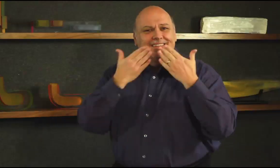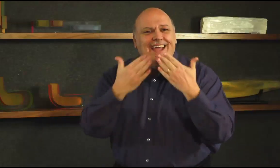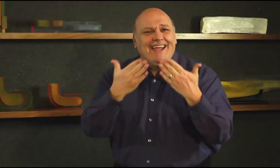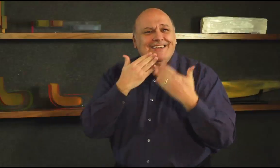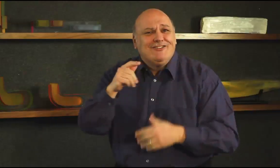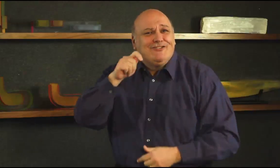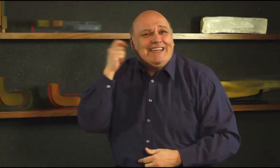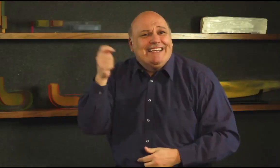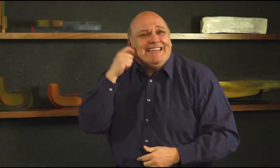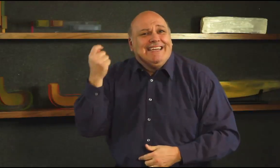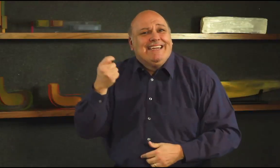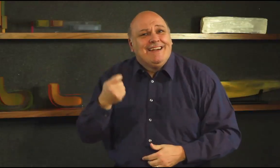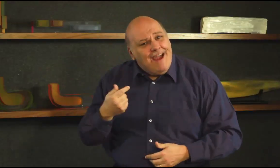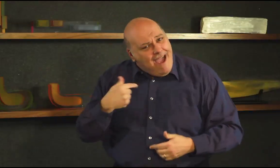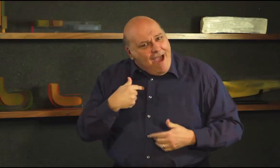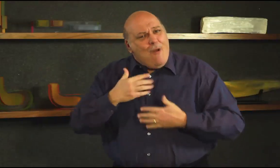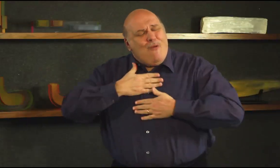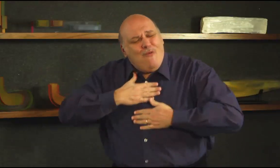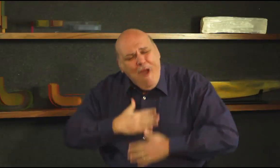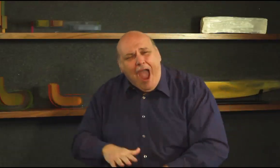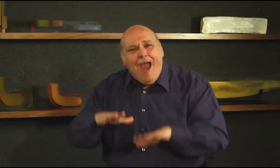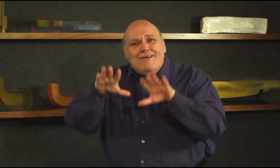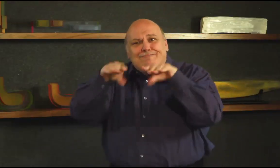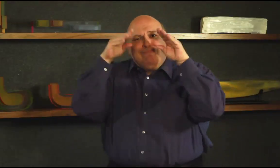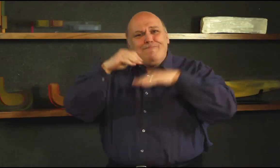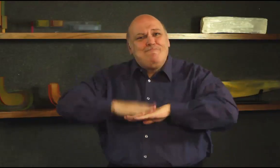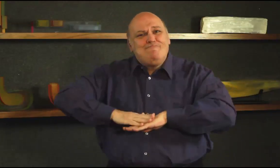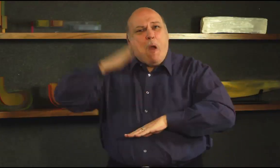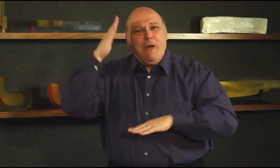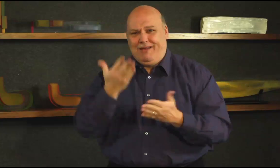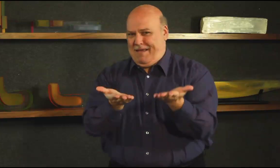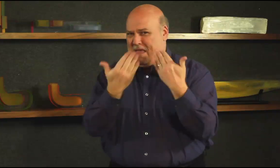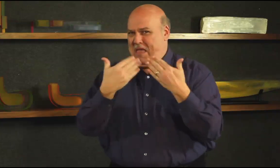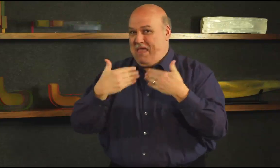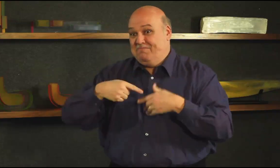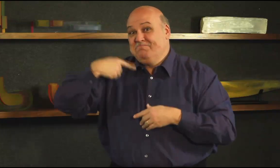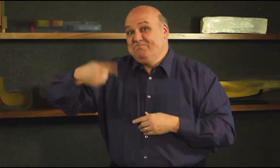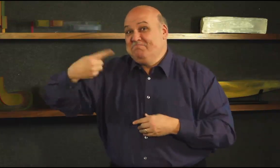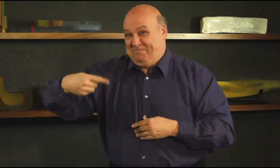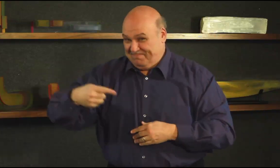Wow, thanks for your great report, thank you